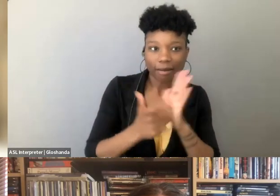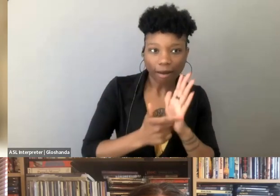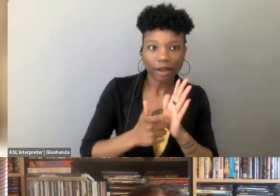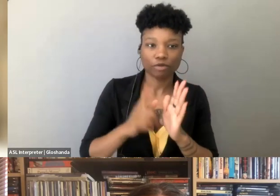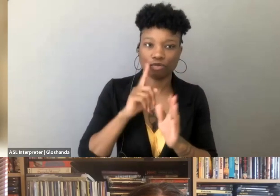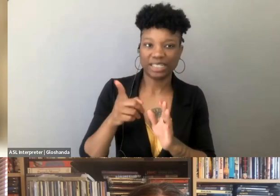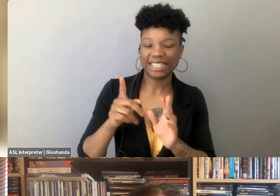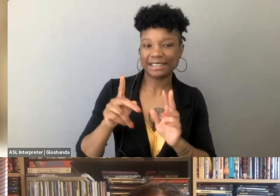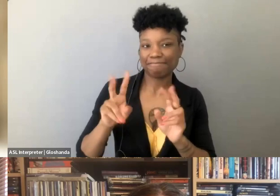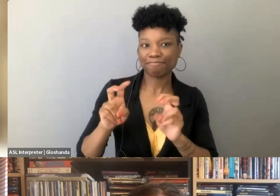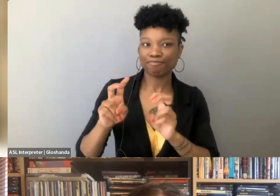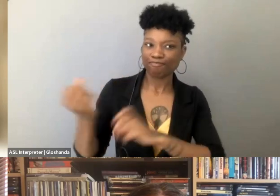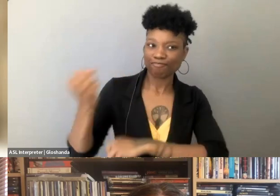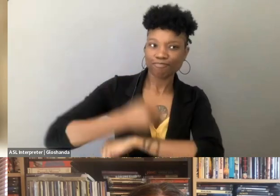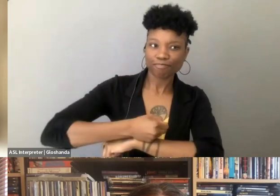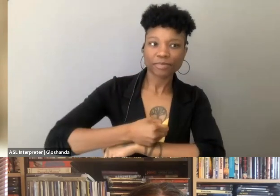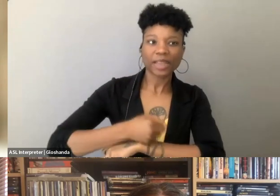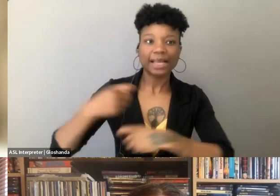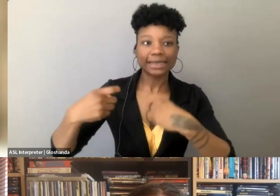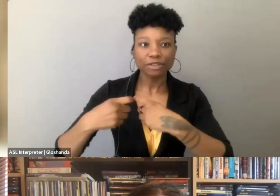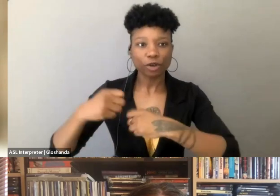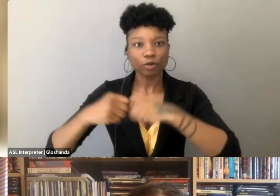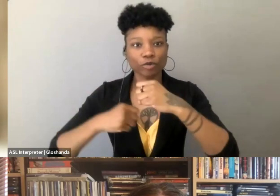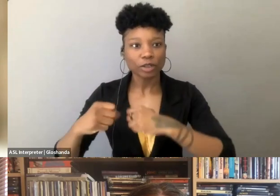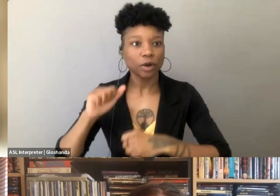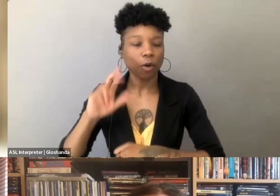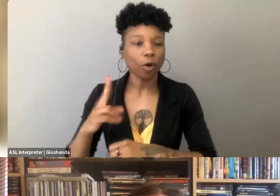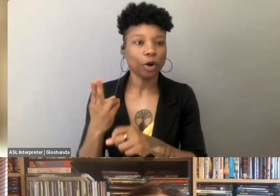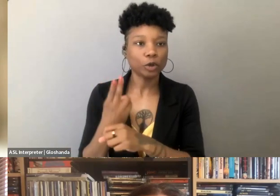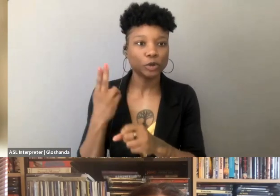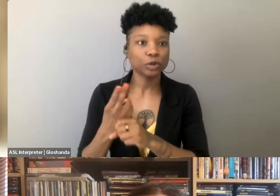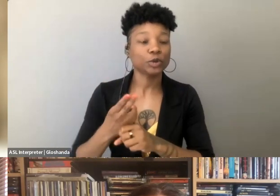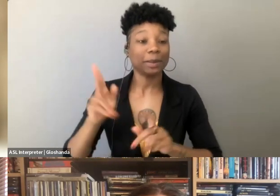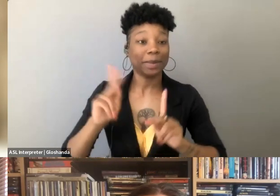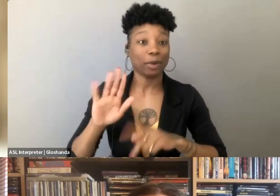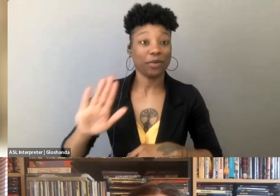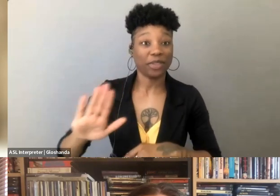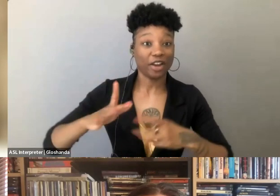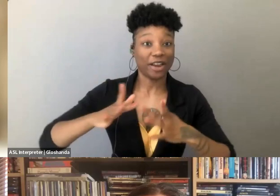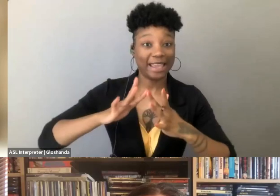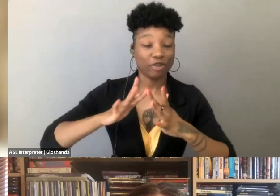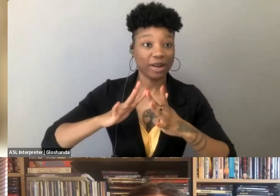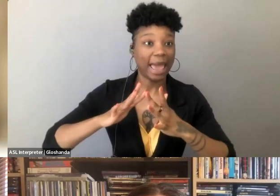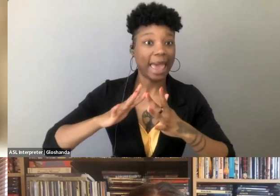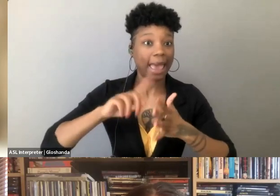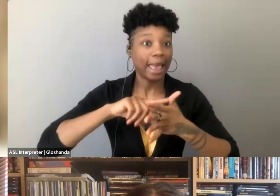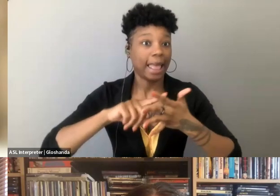go after and utilize people's, you know, internet footprints, right? As part of prosecutions in particular